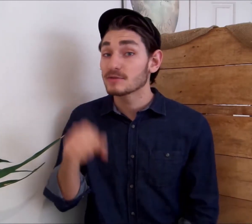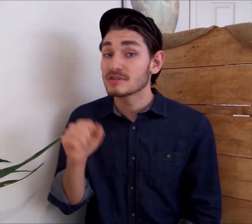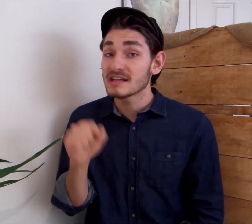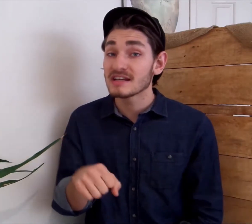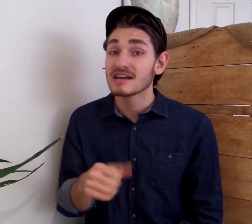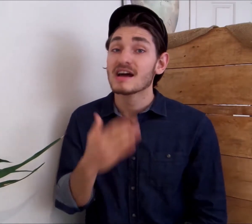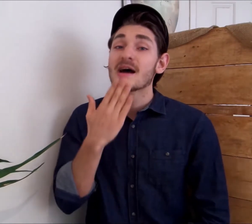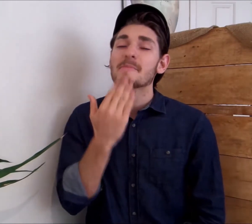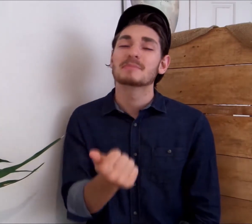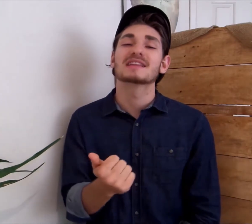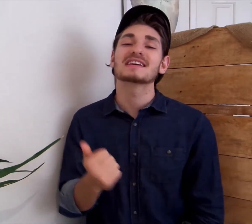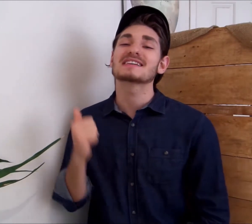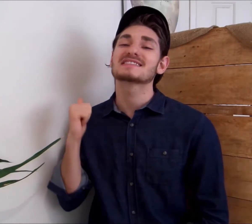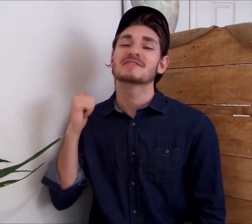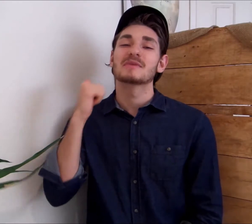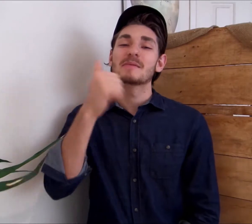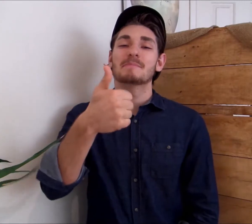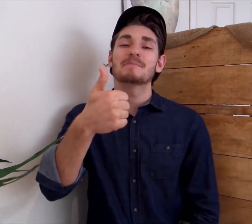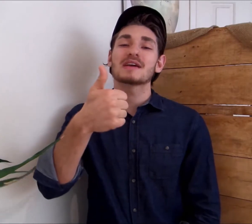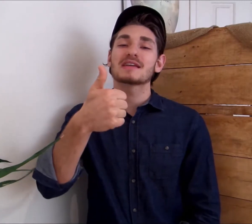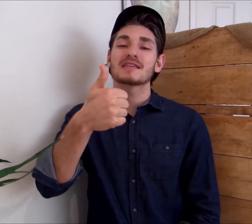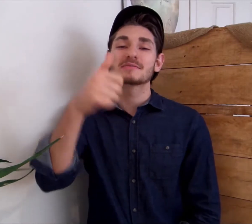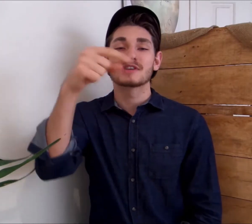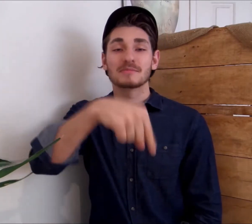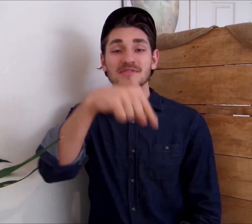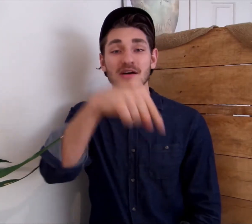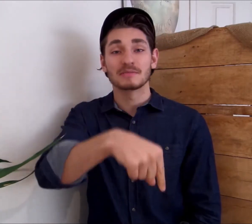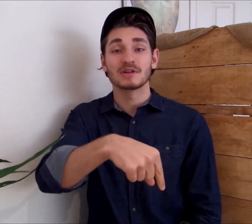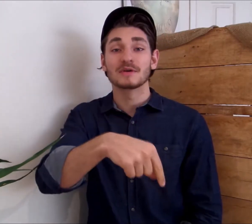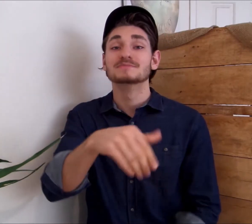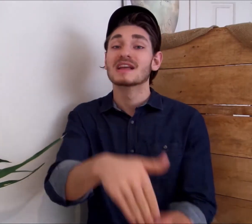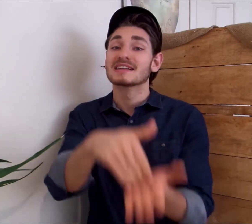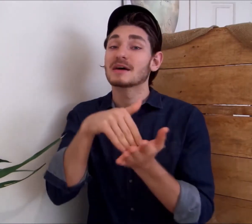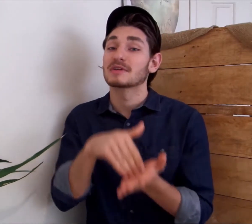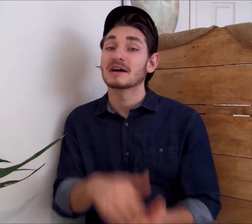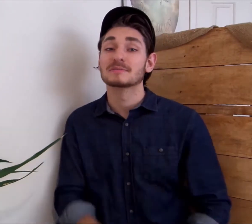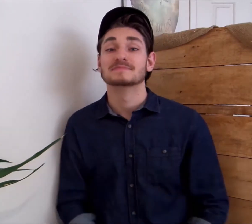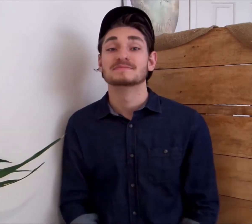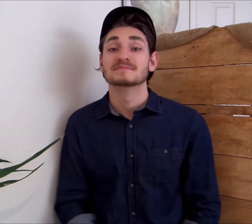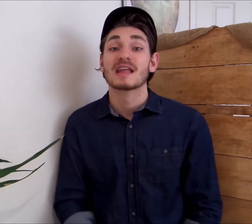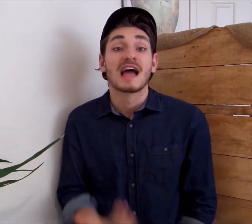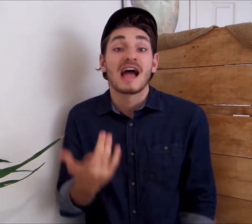if you did please give me a big thumbs up down below that would help